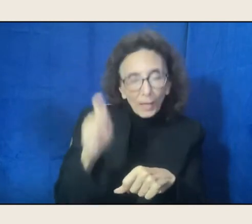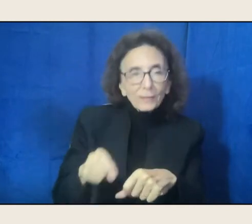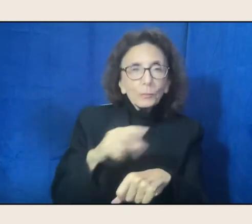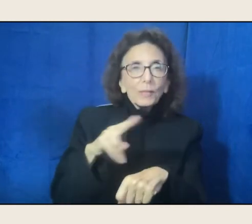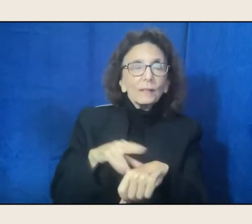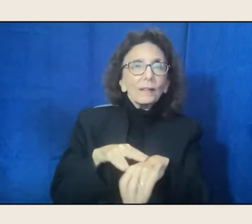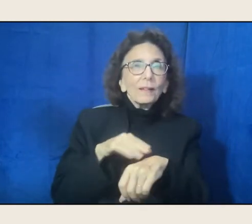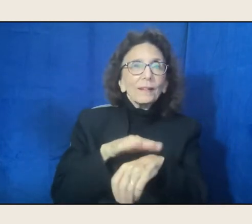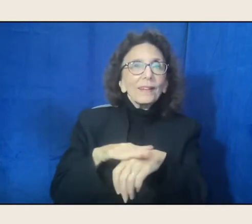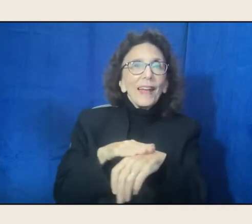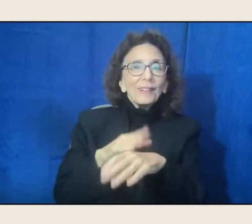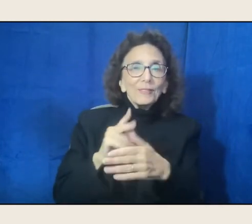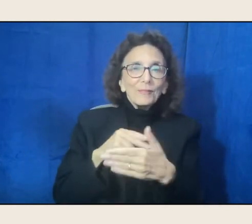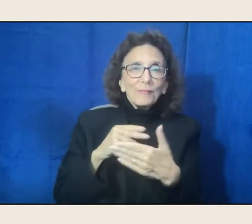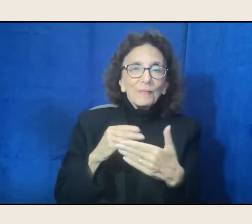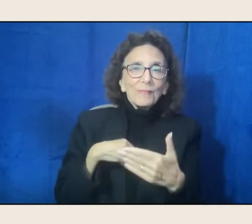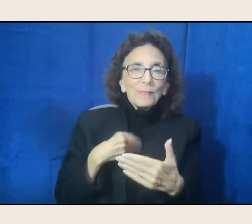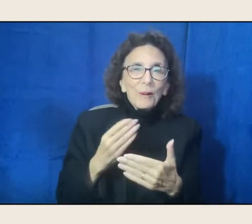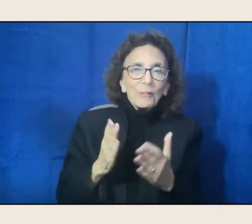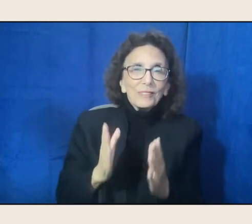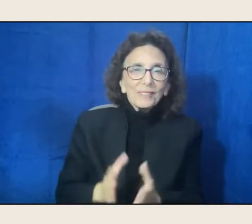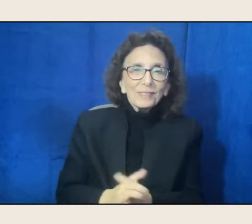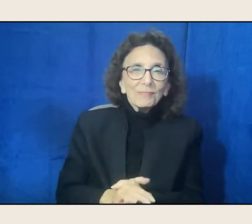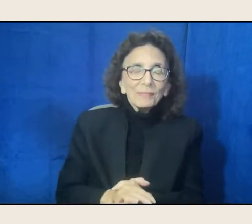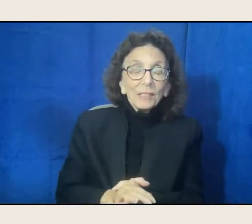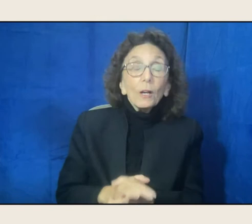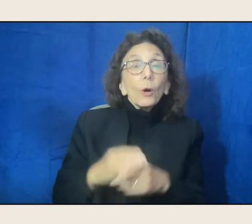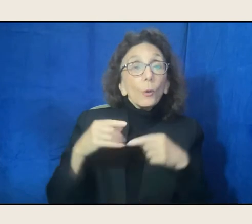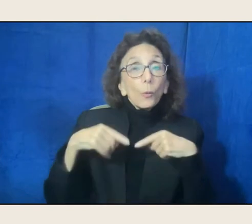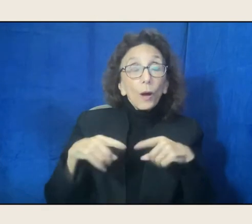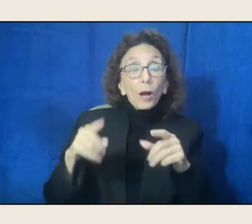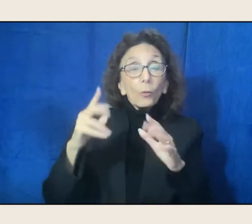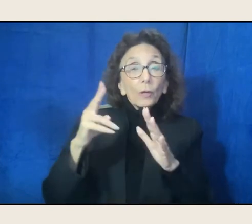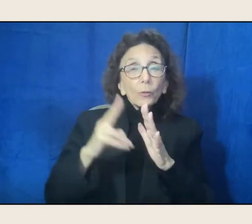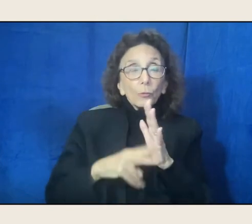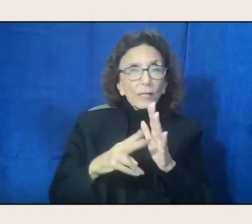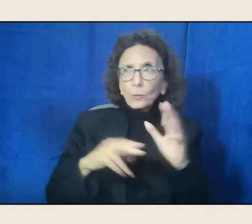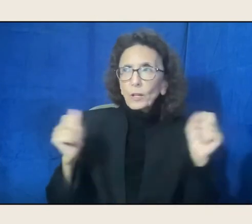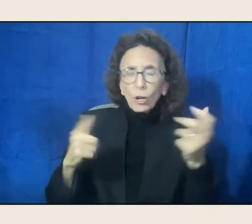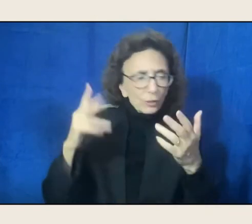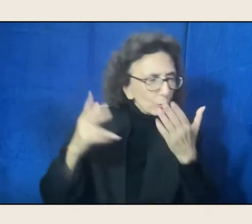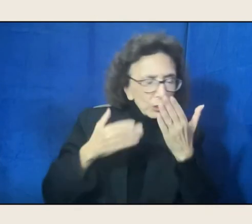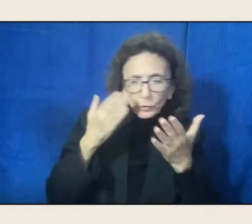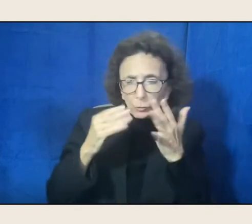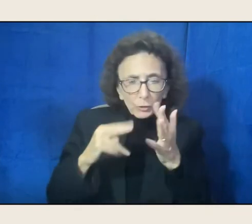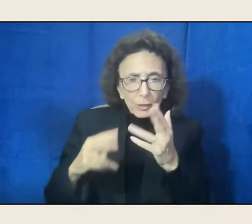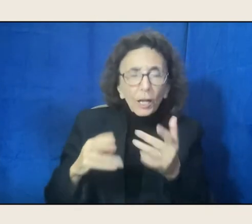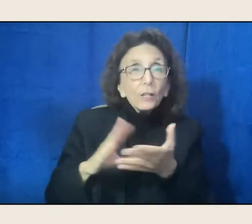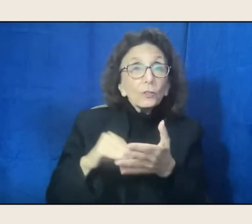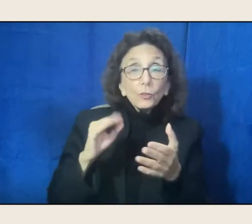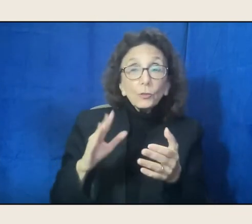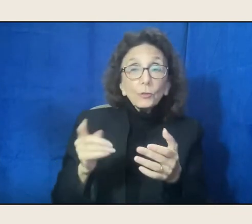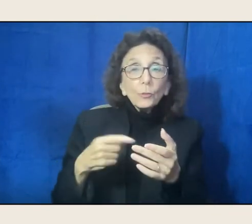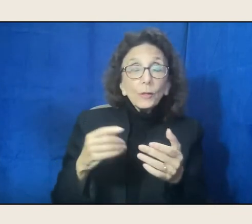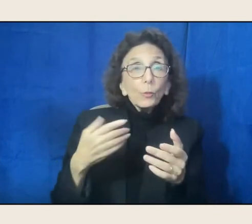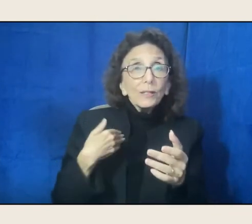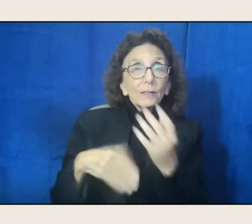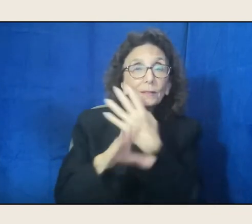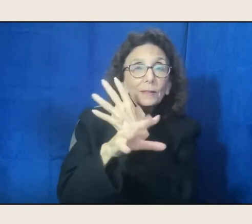as we were reading, we did a lot of reading and so on, that the students, we'd have Skype, this was B.Z., before Zoom,